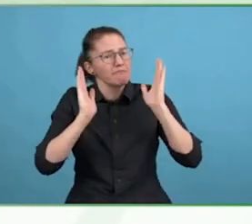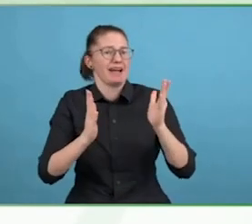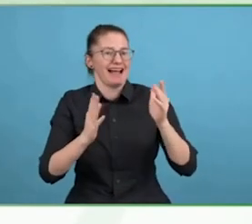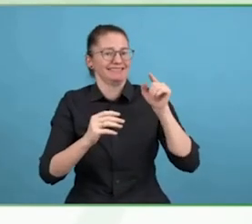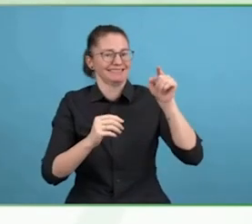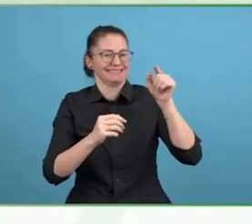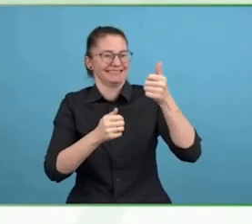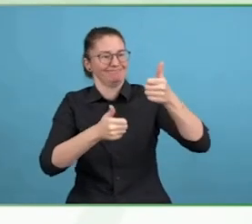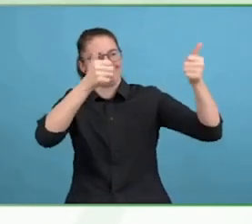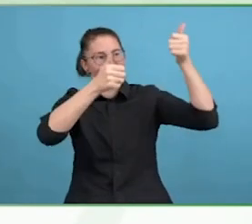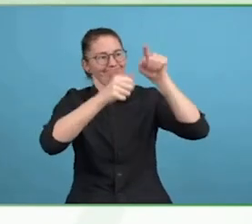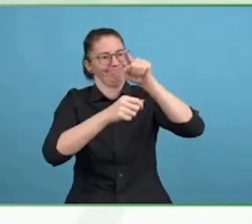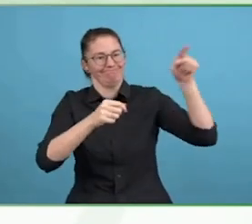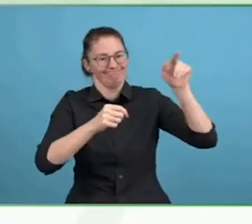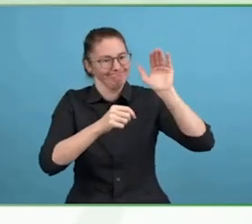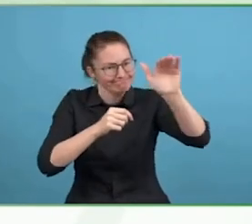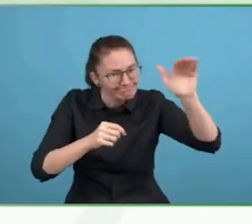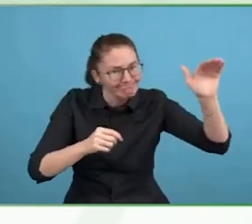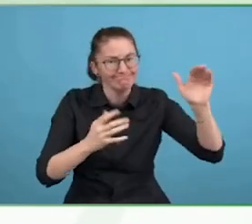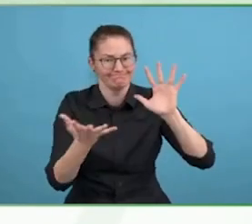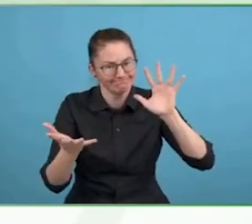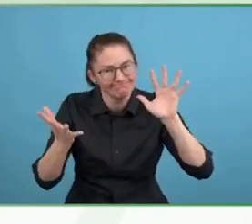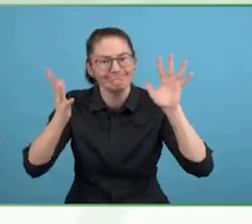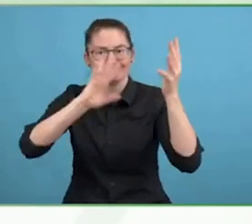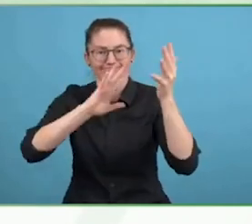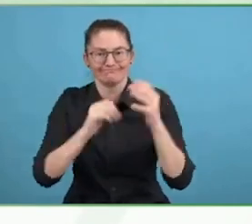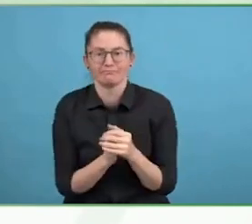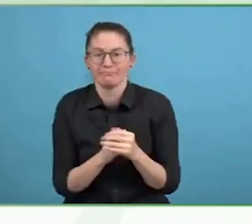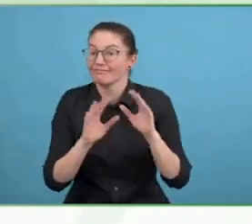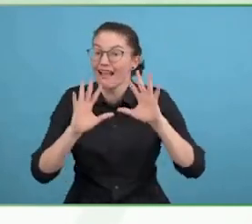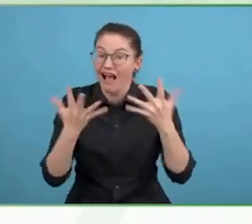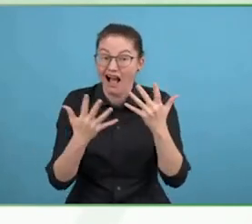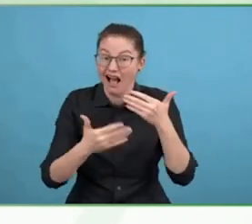your business and where this ability, inclusion, accessibility